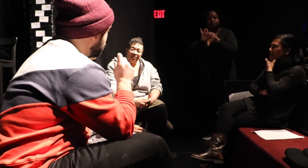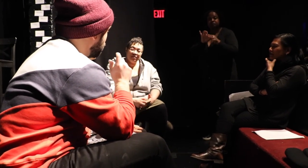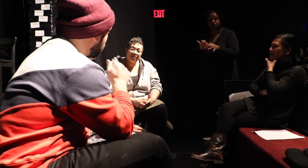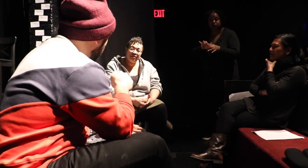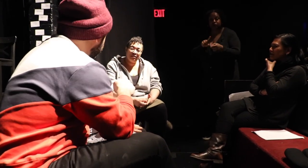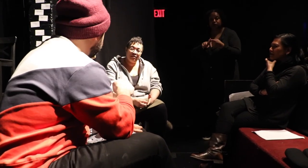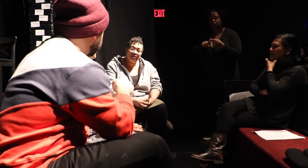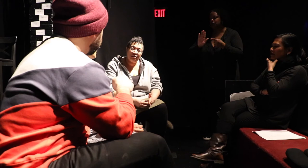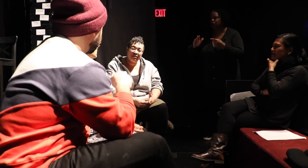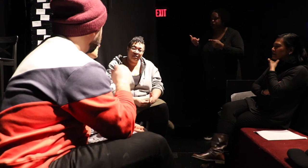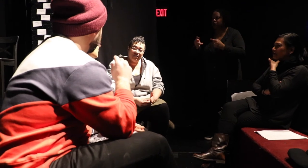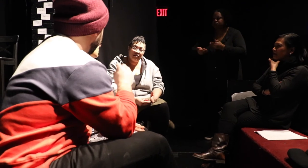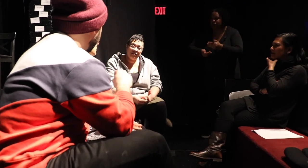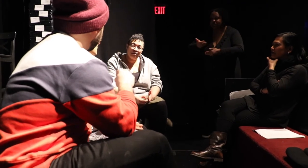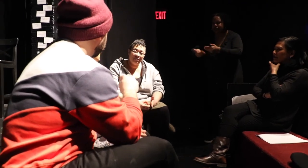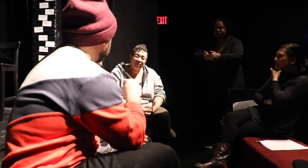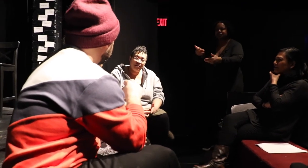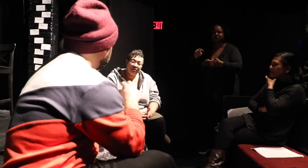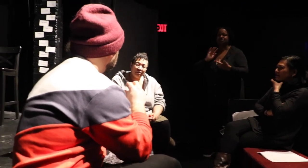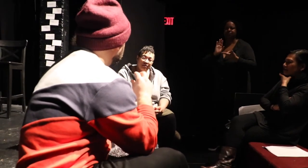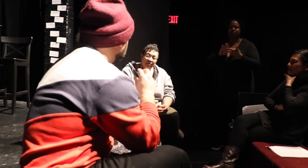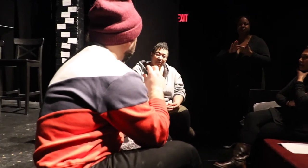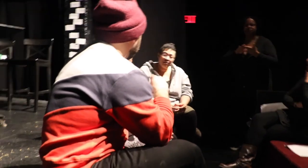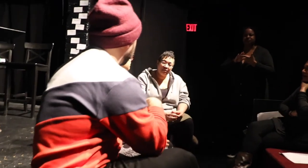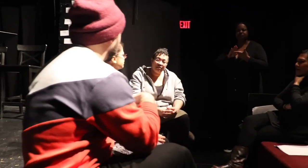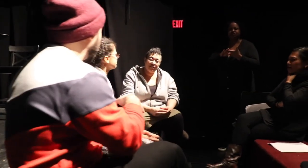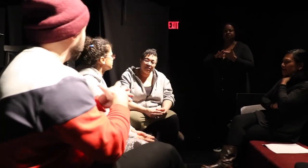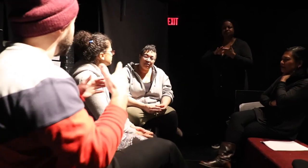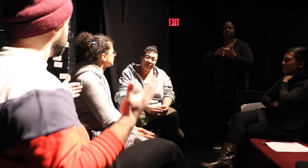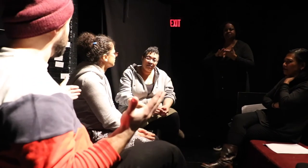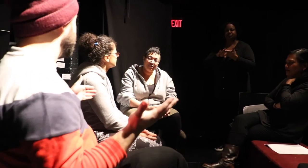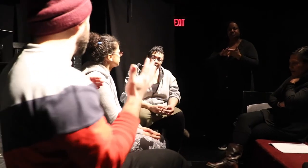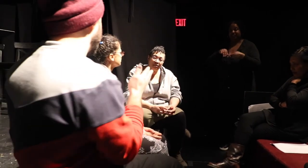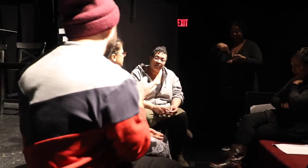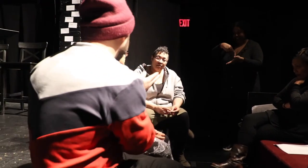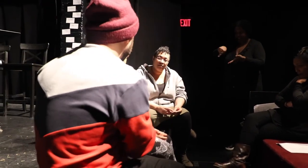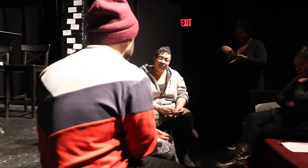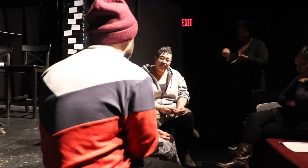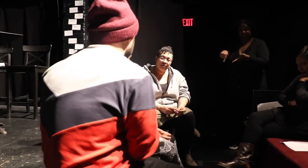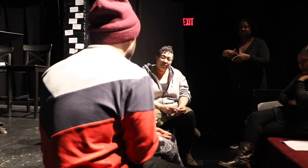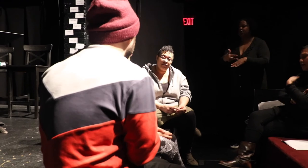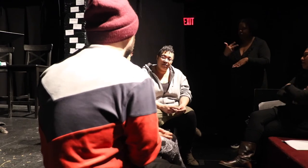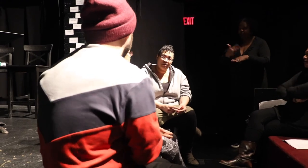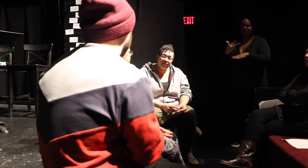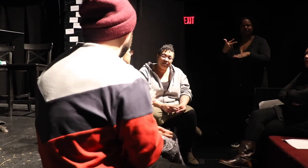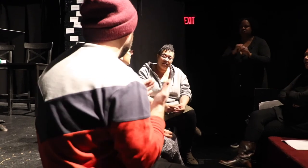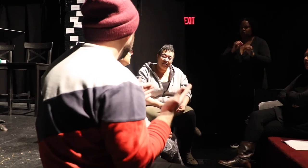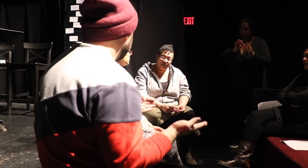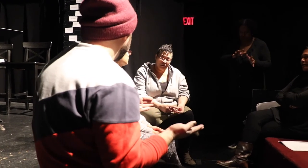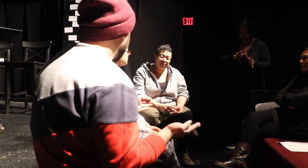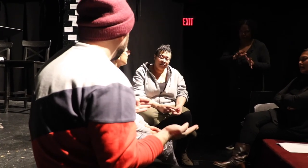your process and if after this week of having like three days without an Interpreter now